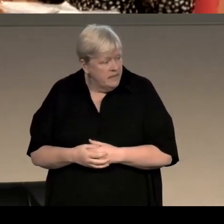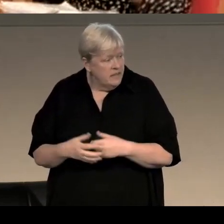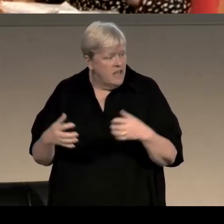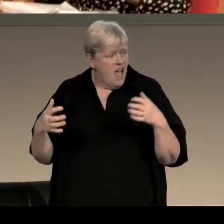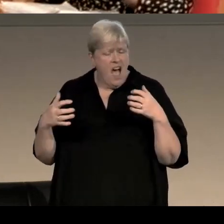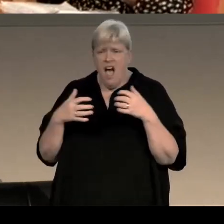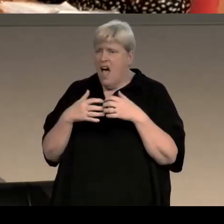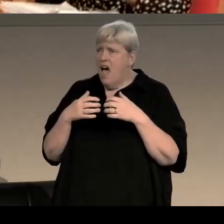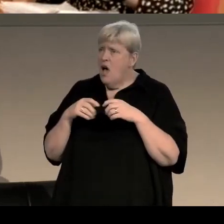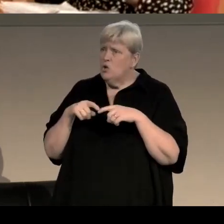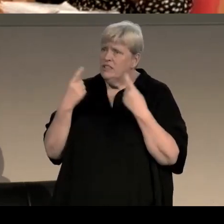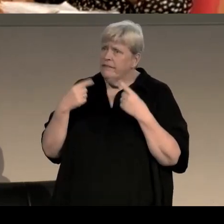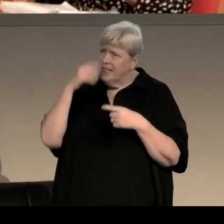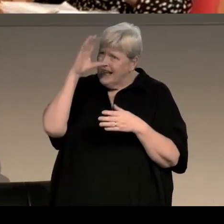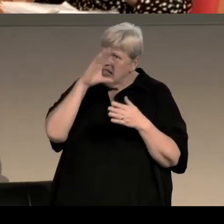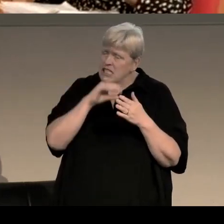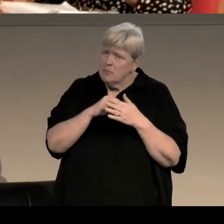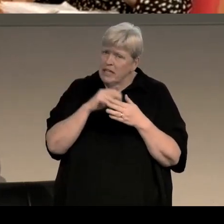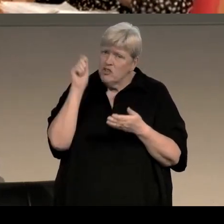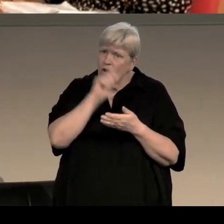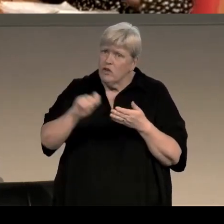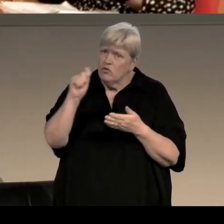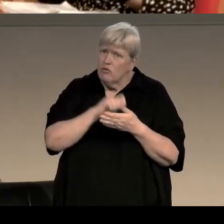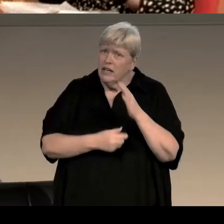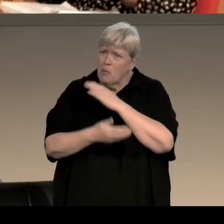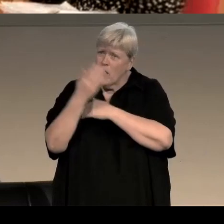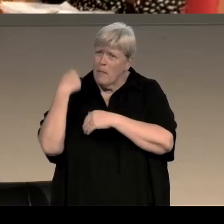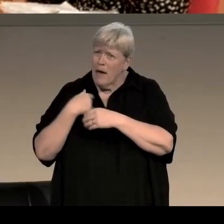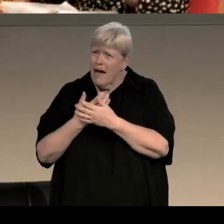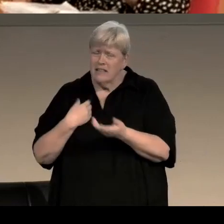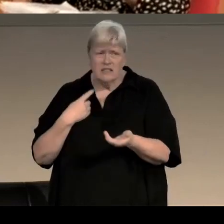How different was the experience of writing about the past versus writing about contemporary events,